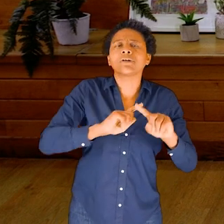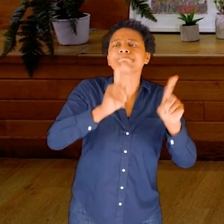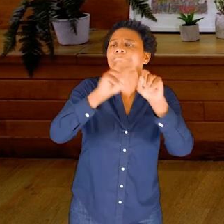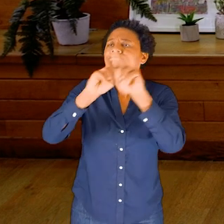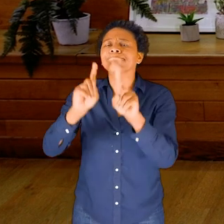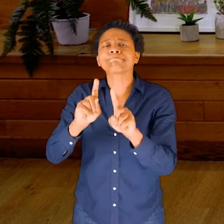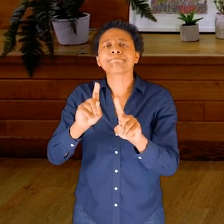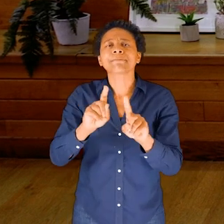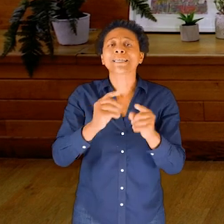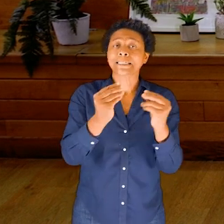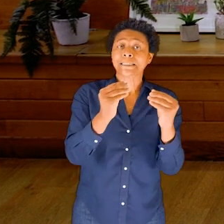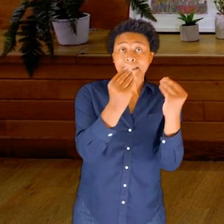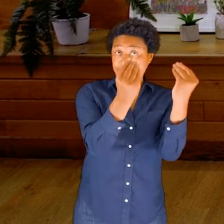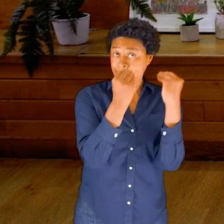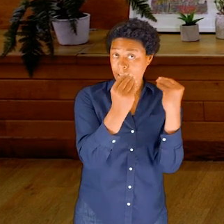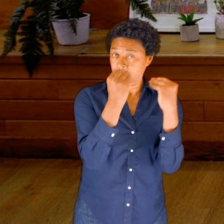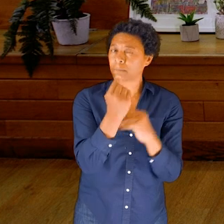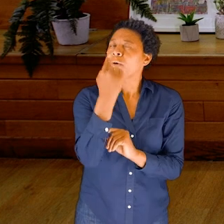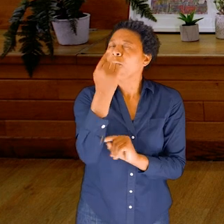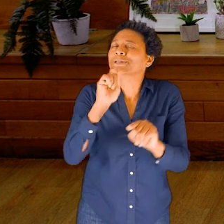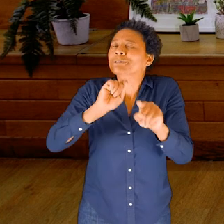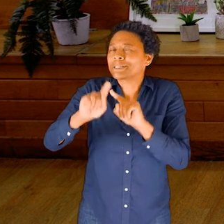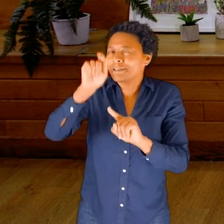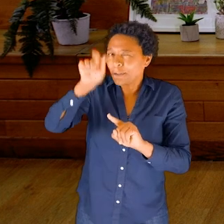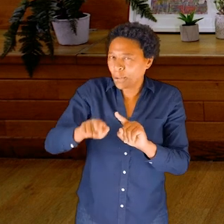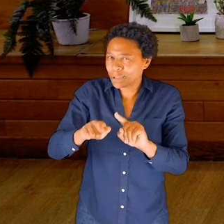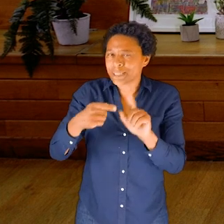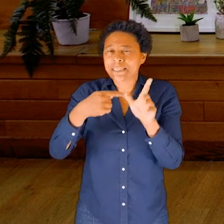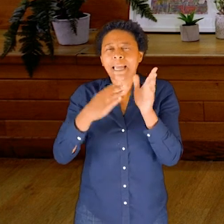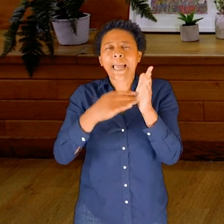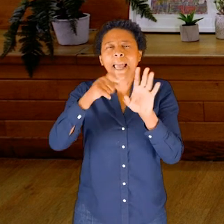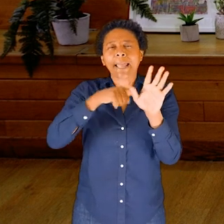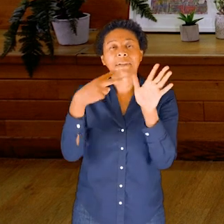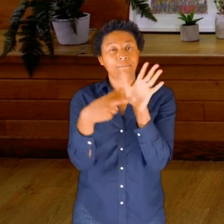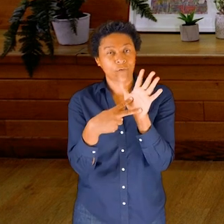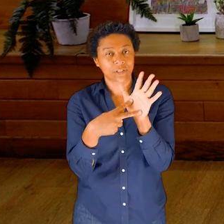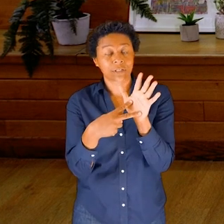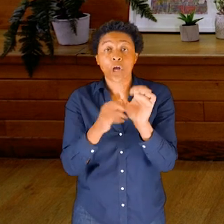would particularly like to introduce you to is Amy Voris and we’ll put a link to